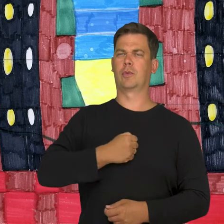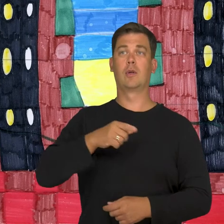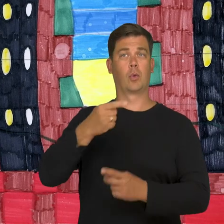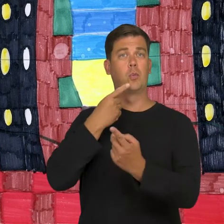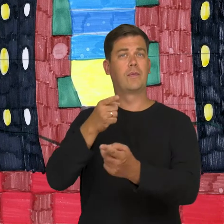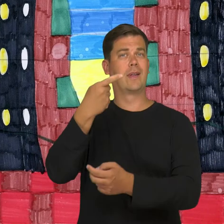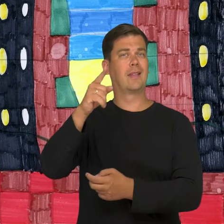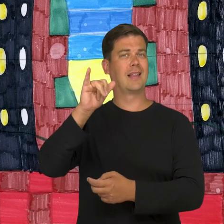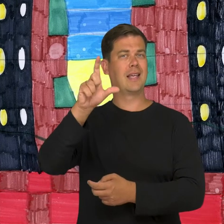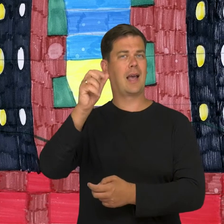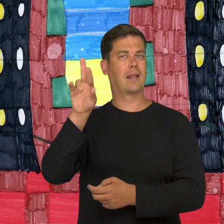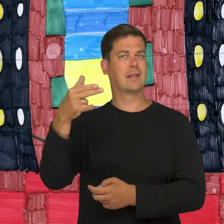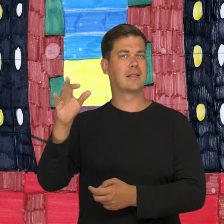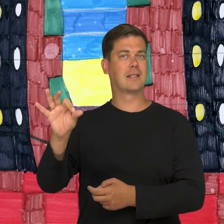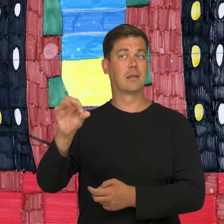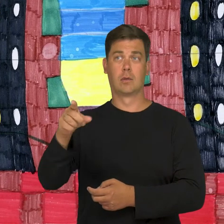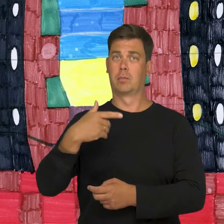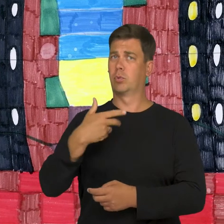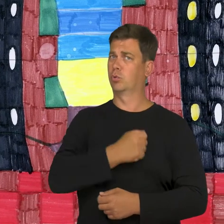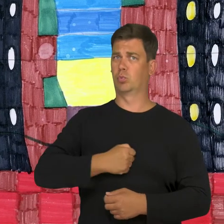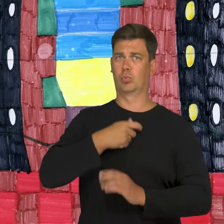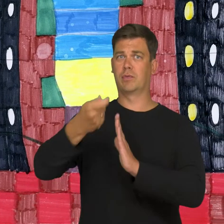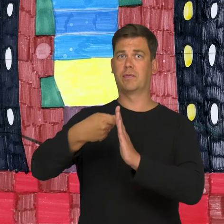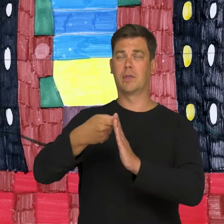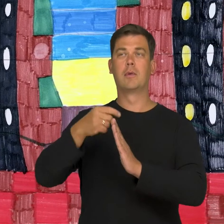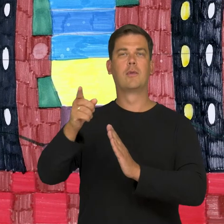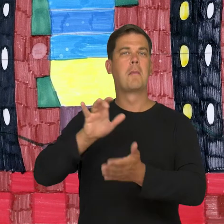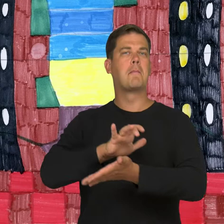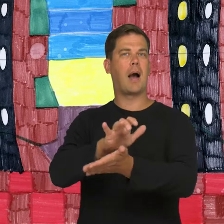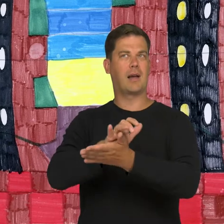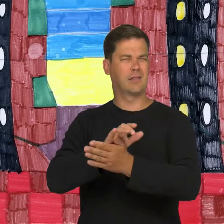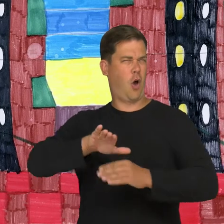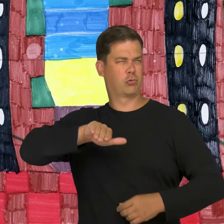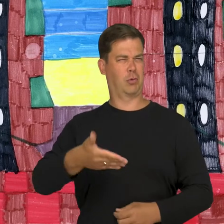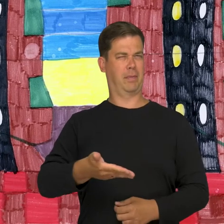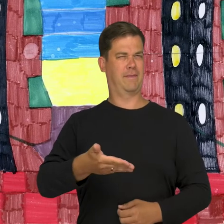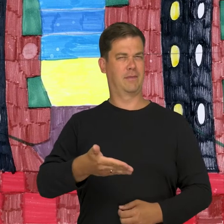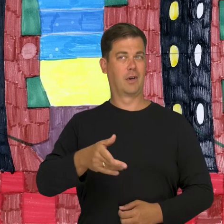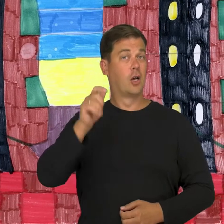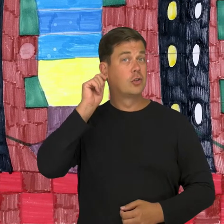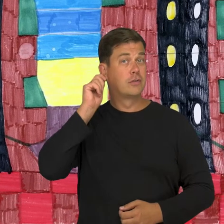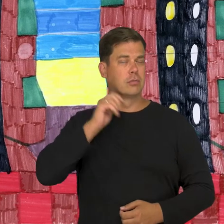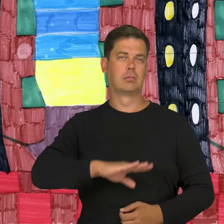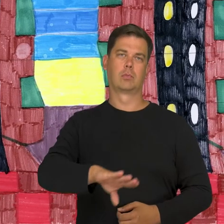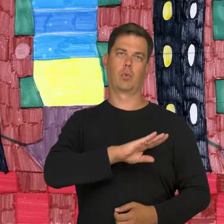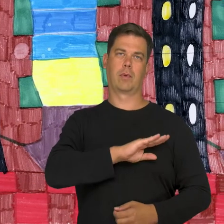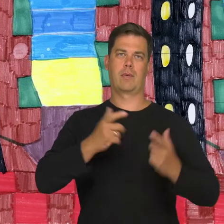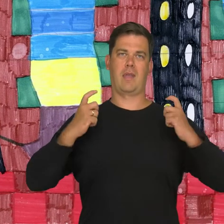It's a sad movie based on Dickens' book "The Old Curiosity Shop" about a girl that is dying because she is ill. She lives in English countryside.